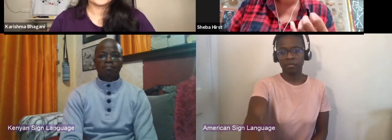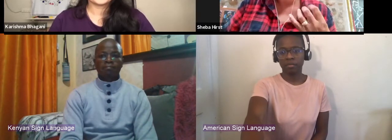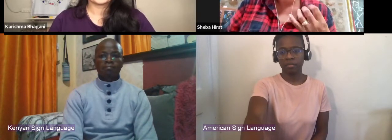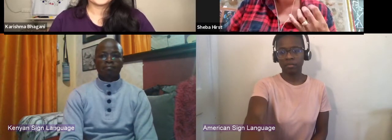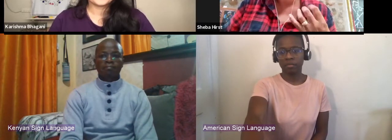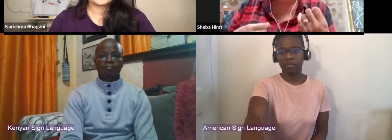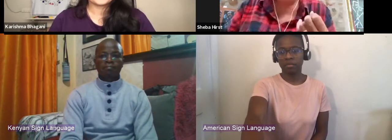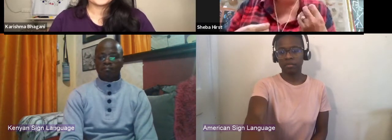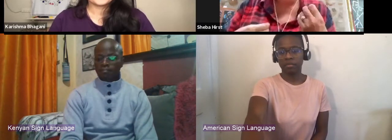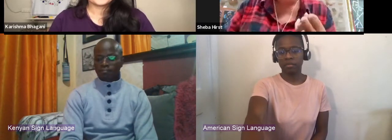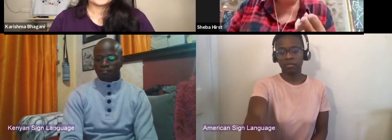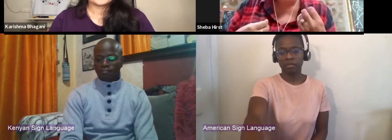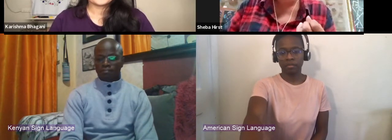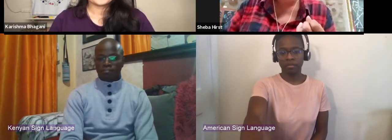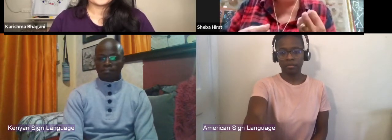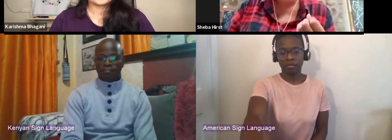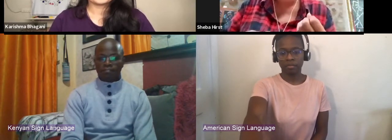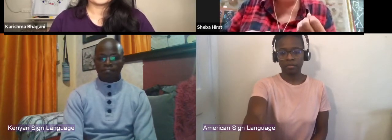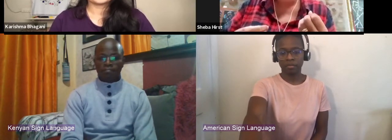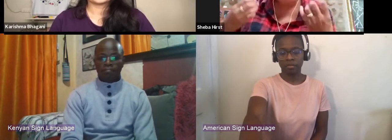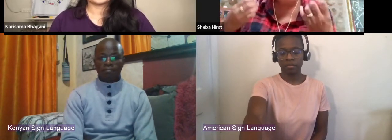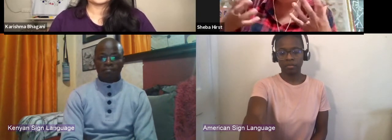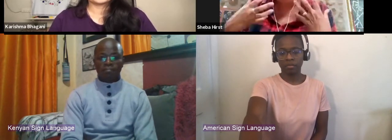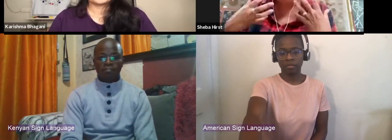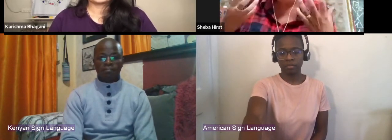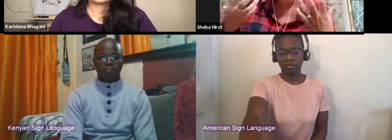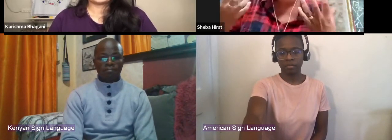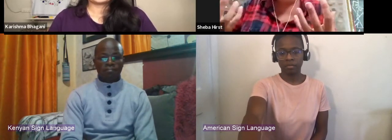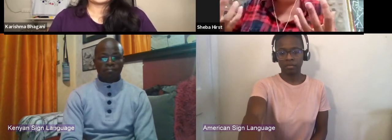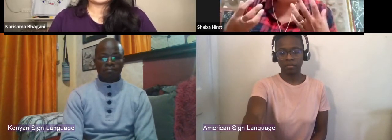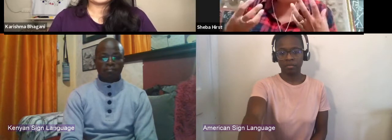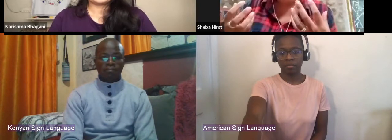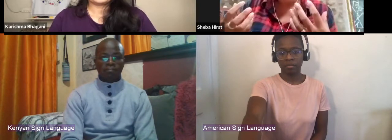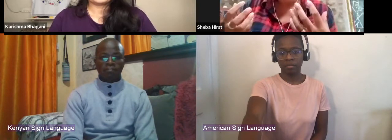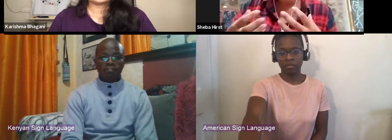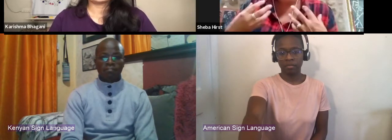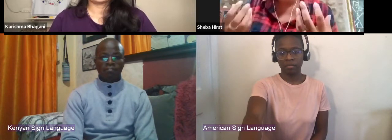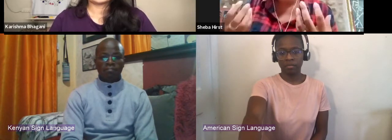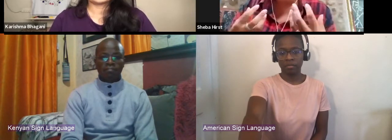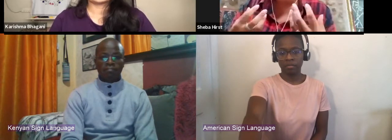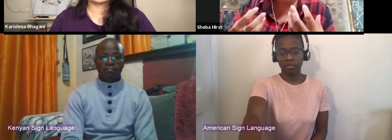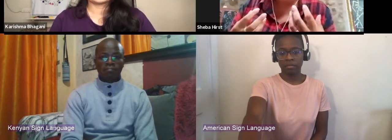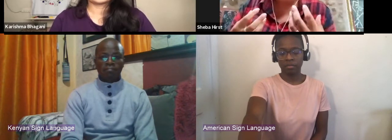but it's also a joyful and rewarding thing to experience. You have to kind of cultivate that love of the thing